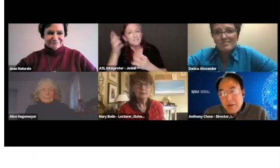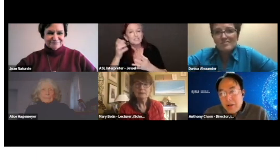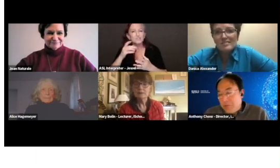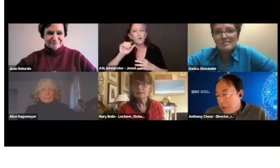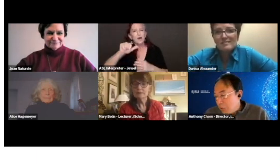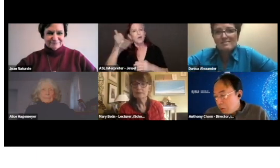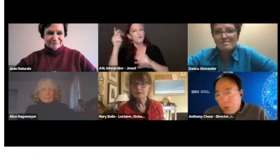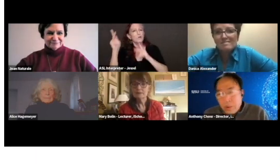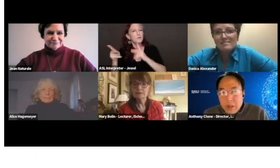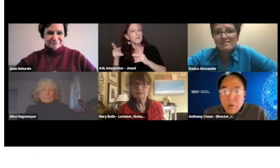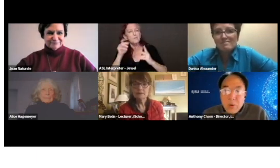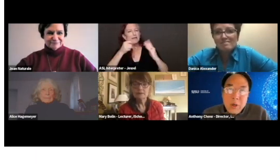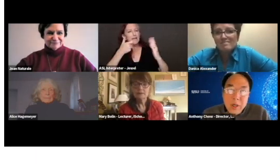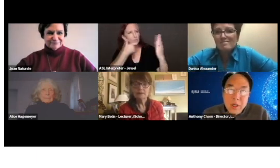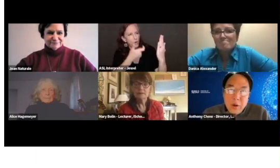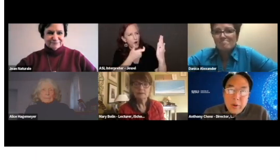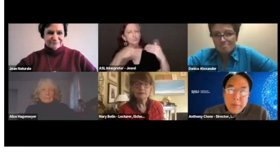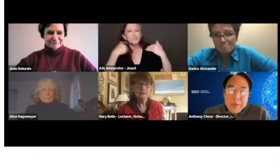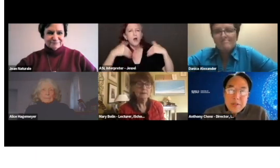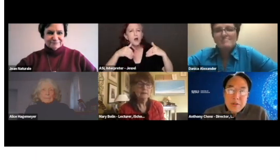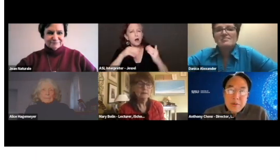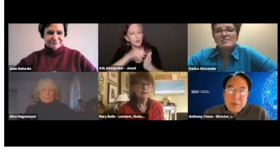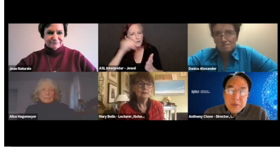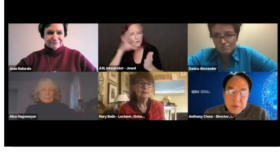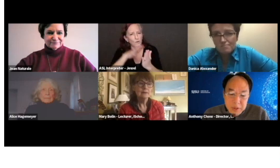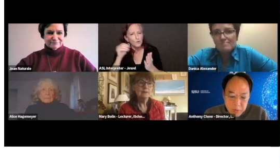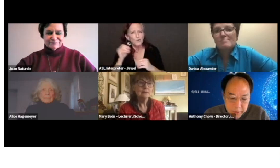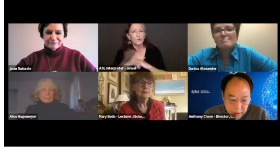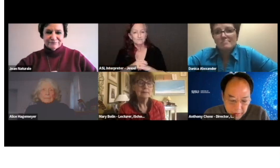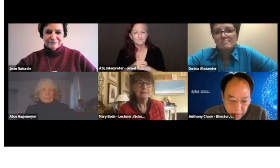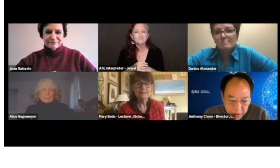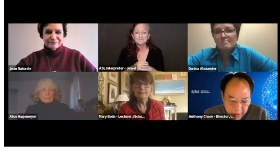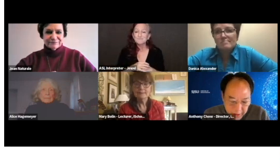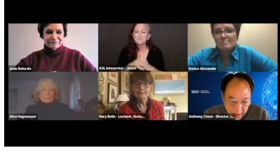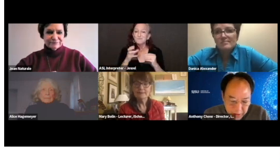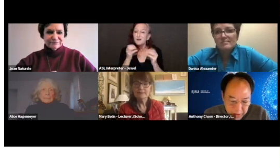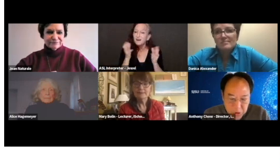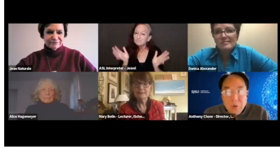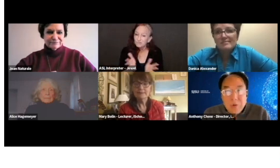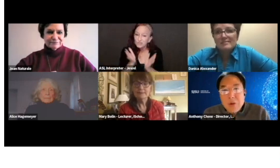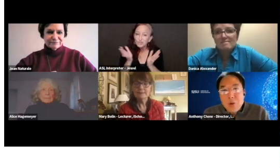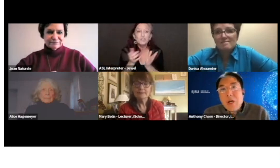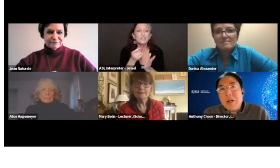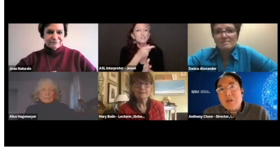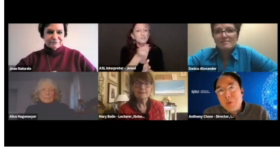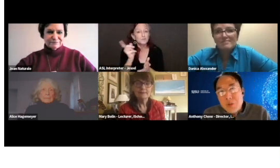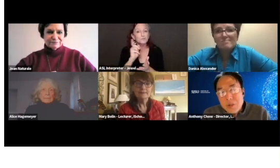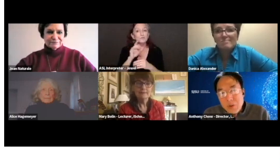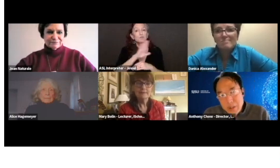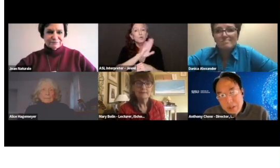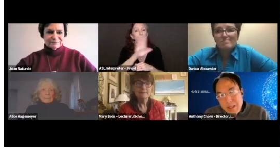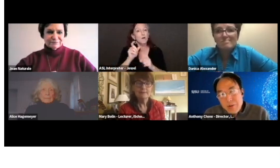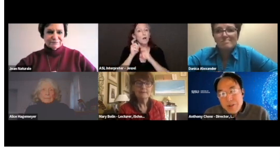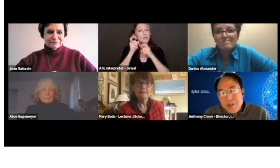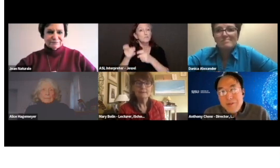again, be it recording or our website. So, I just wanted to rest assured that your contribution will continue to live